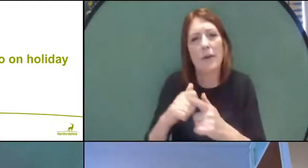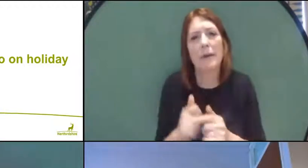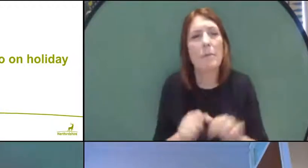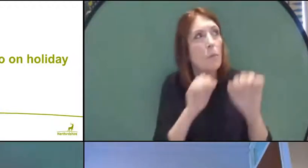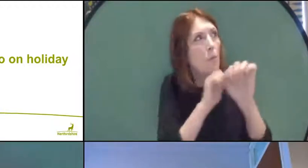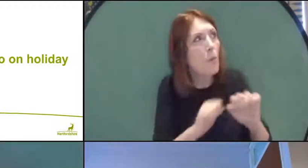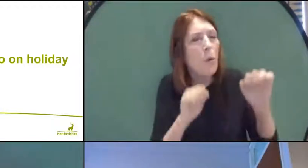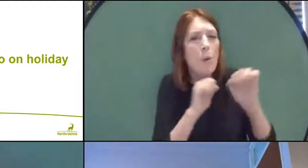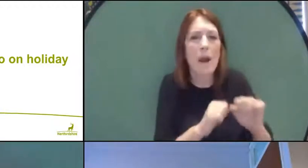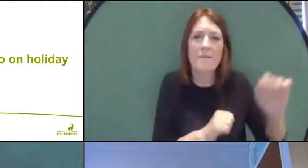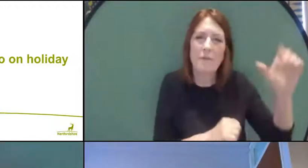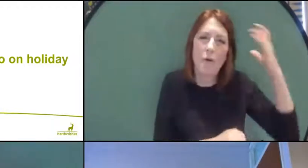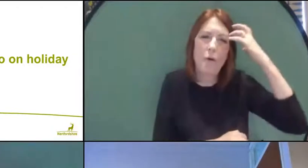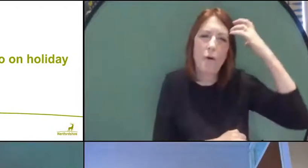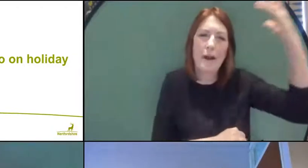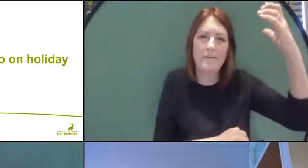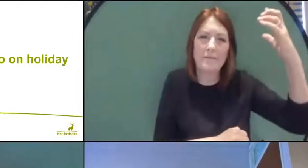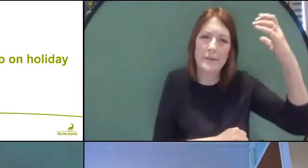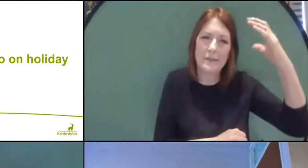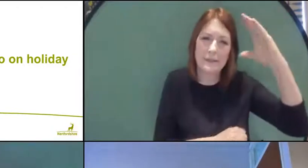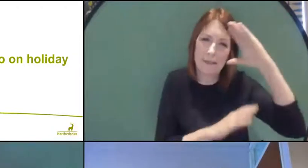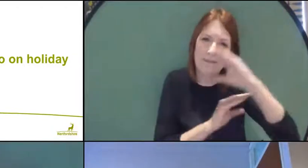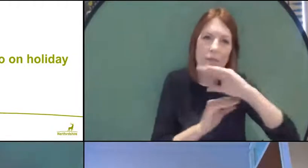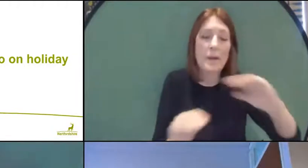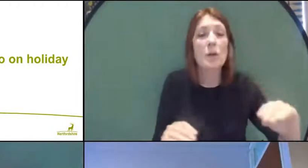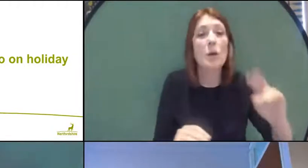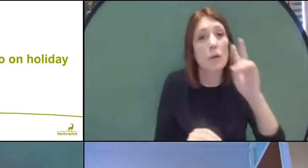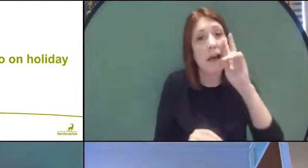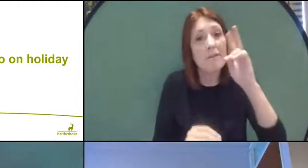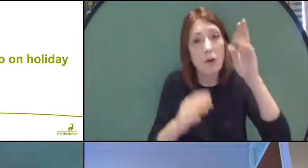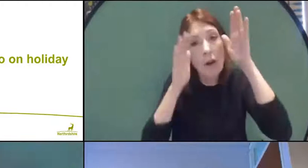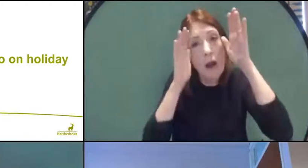You can get that on the Gov.uk and in fact, on the Hertfordshire County Council website.